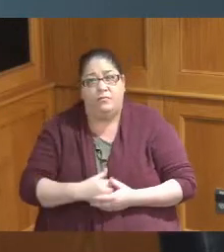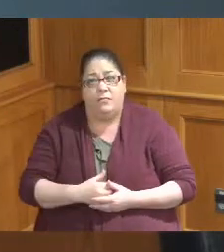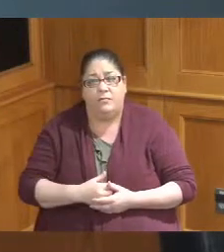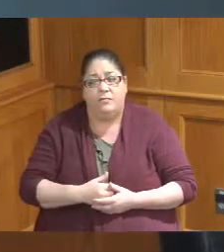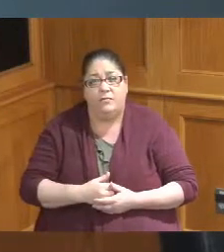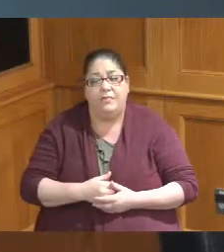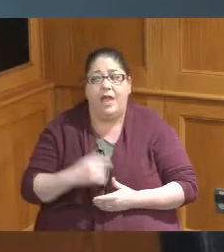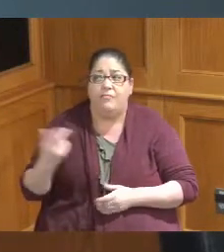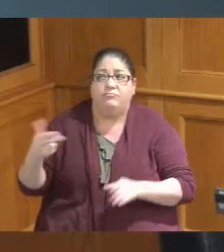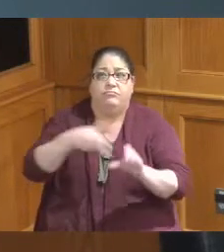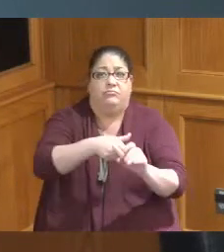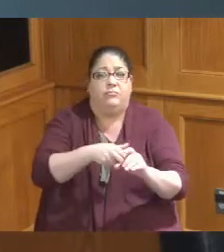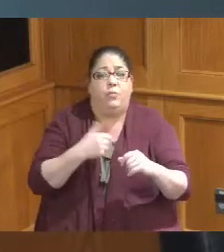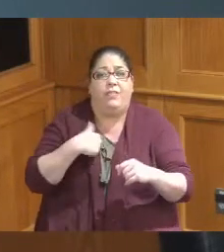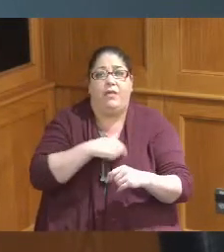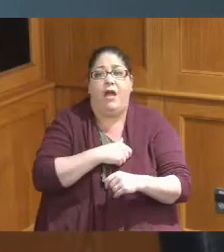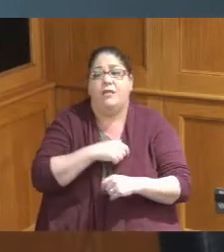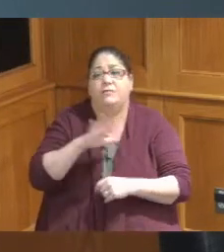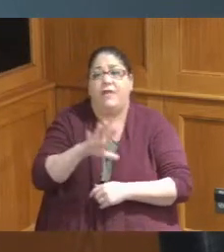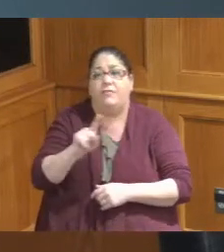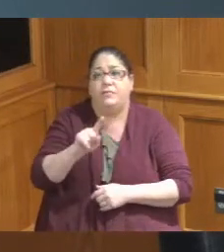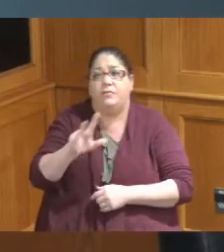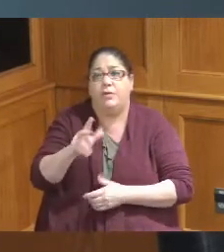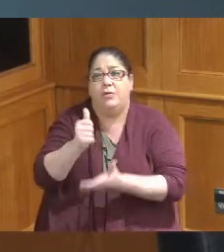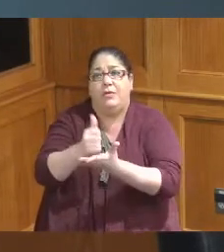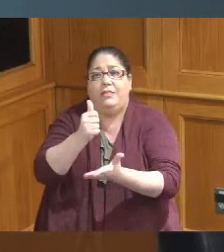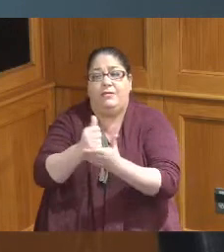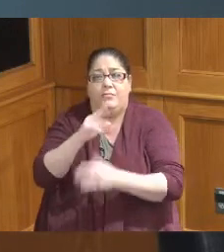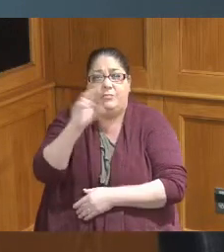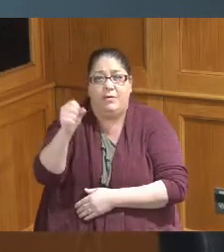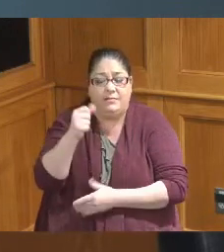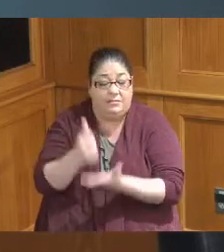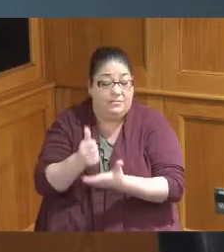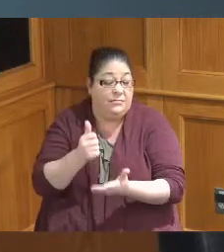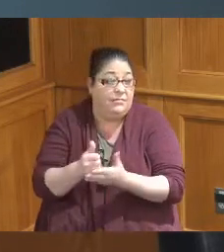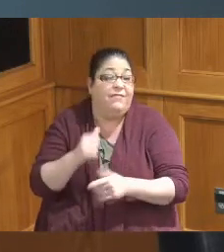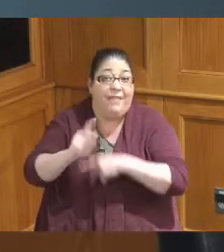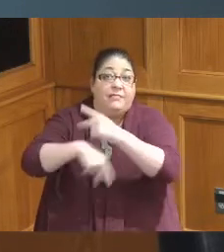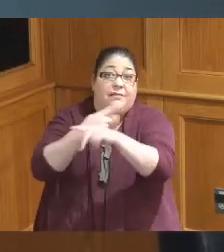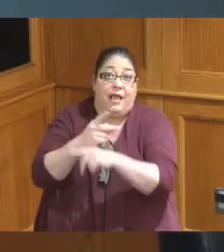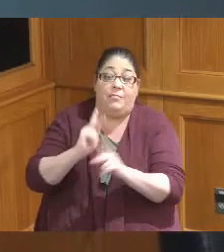the 513Relief bus I mean just I tell you that's the kind of people I really love working with